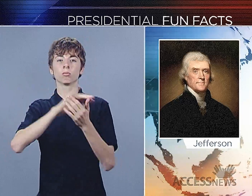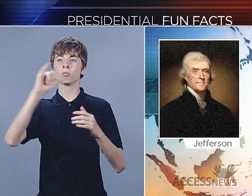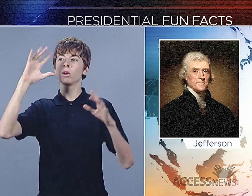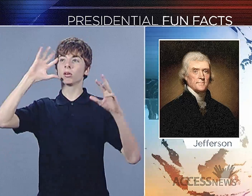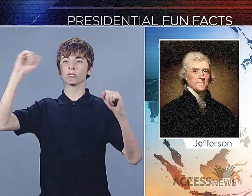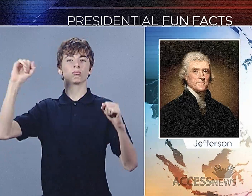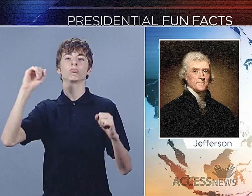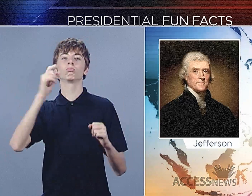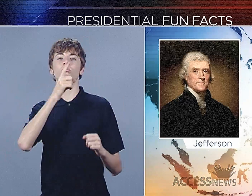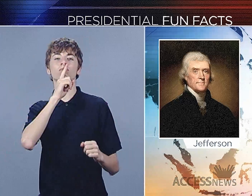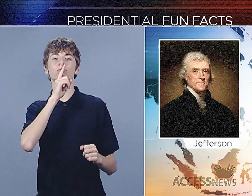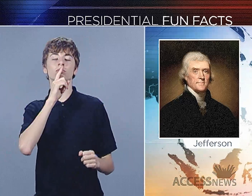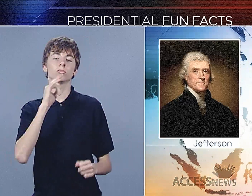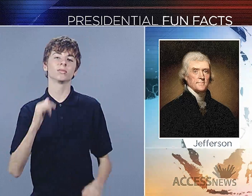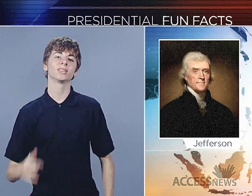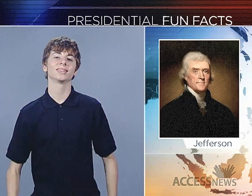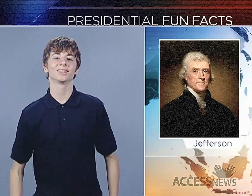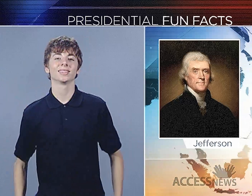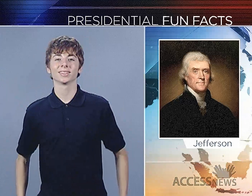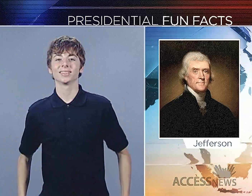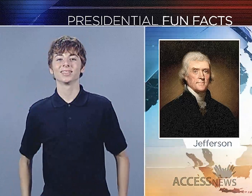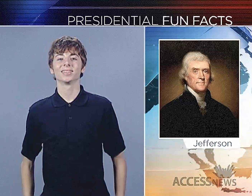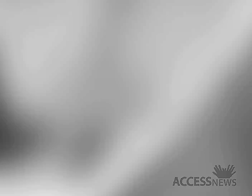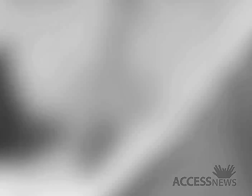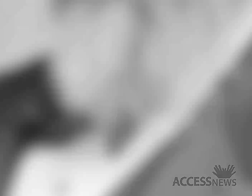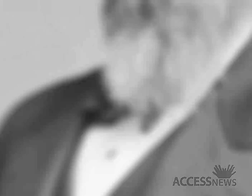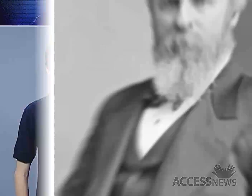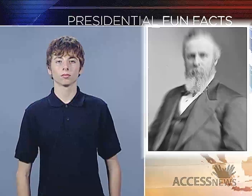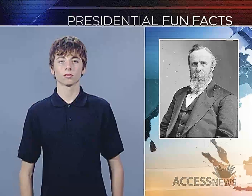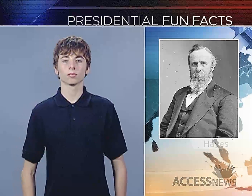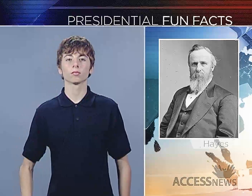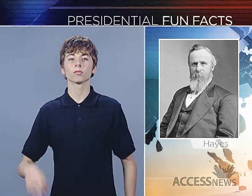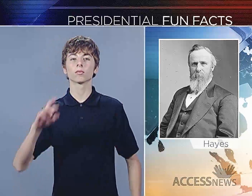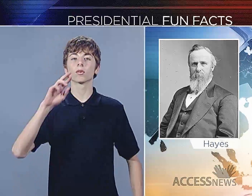However, he intentionally omitted the fact that he was president.